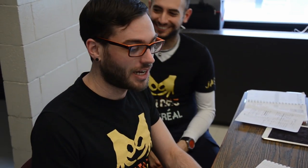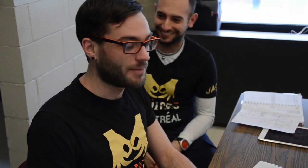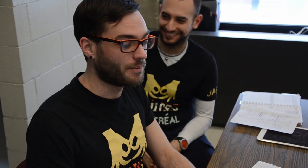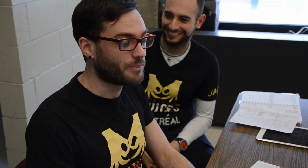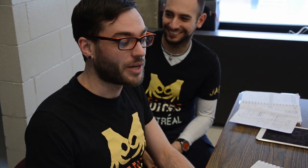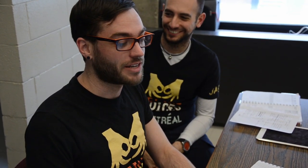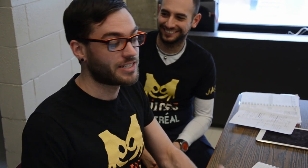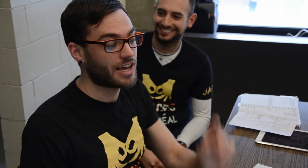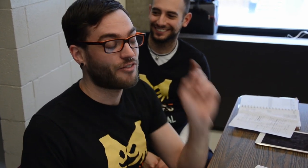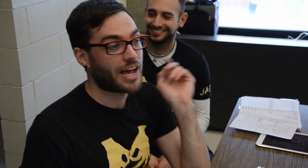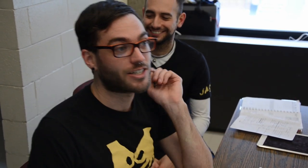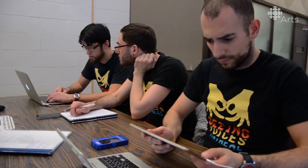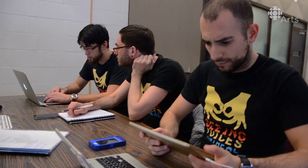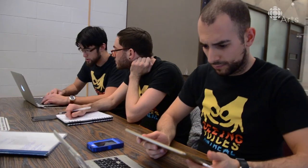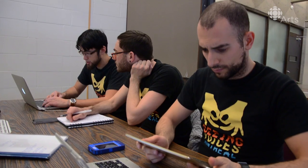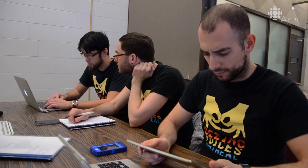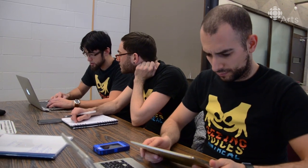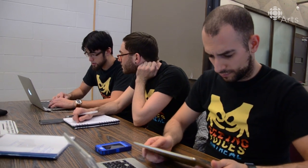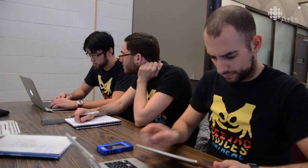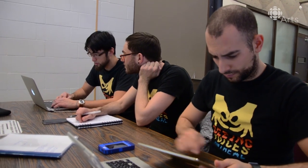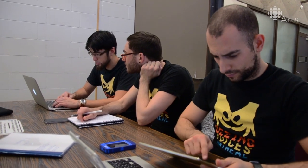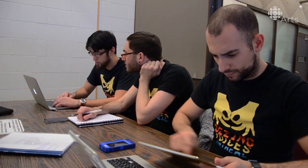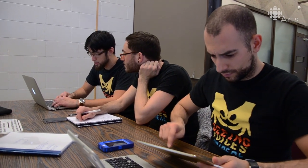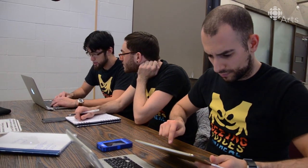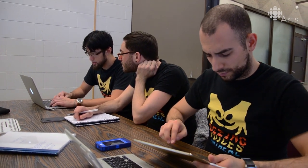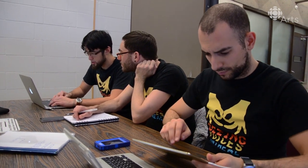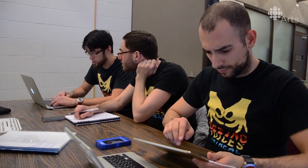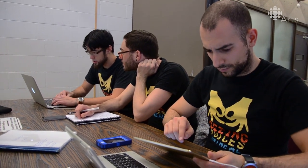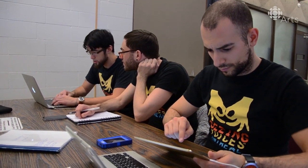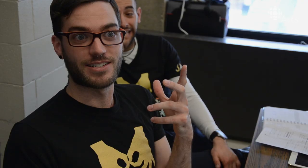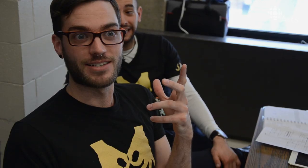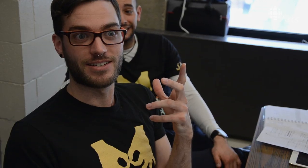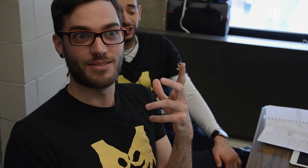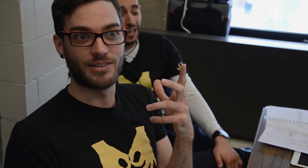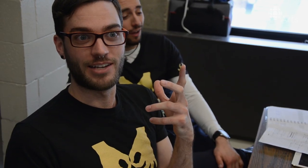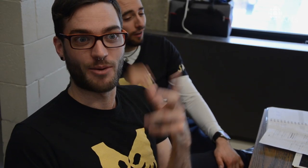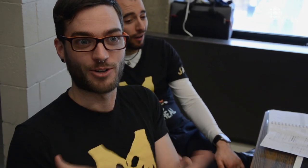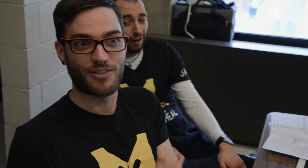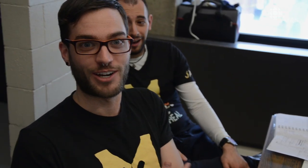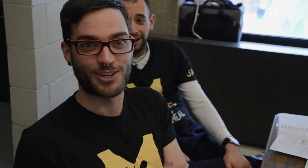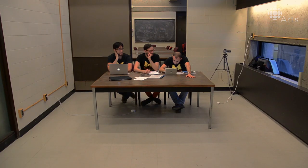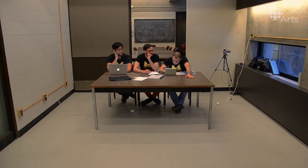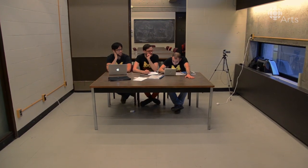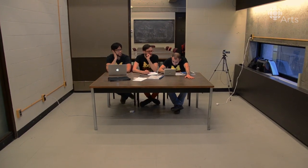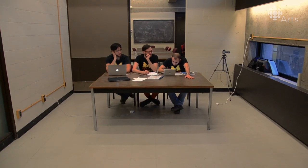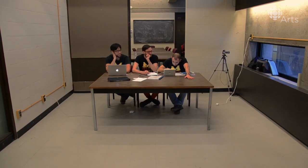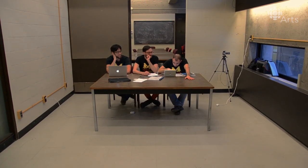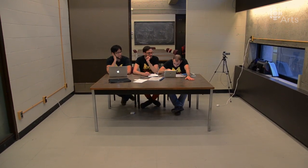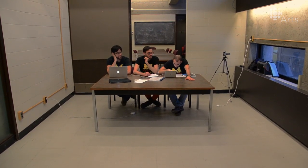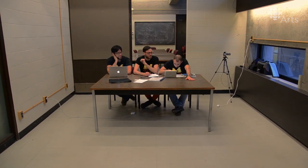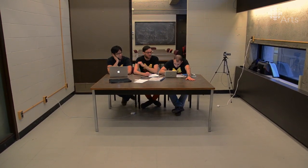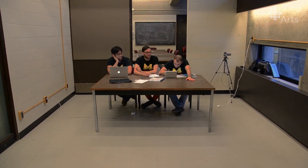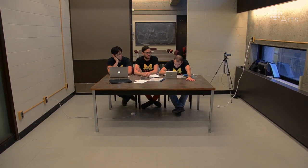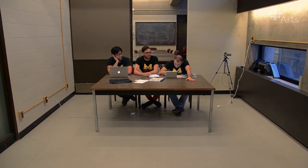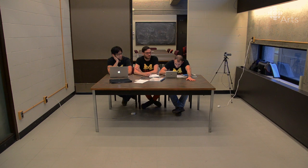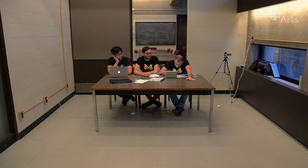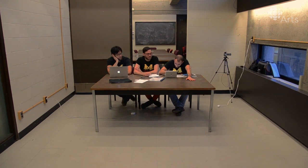Um, but the Deaf actors, we don't have a whole lot. And yeah we haven't heard yet so-- It's a bit of a challenge.